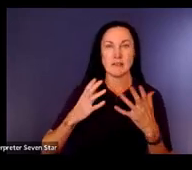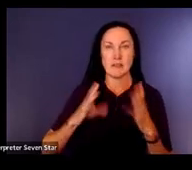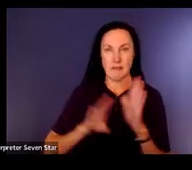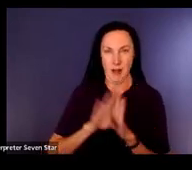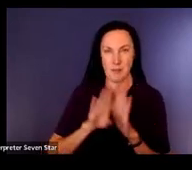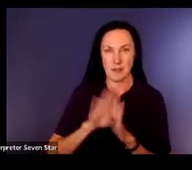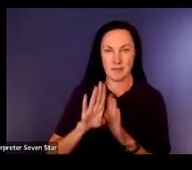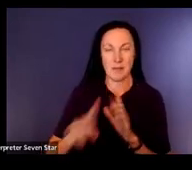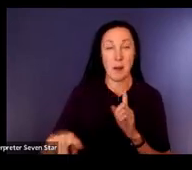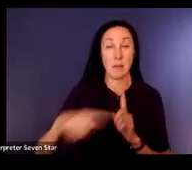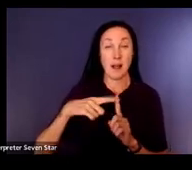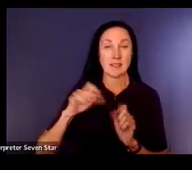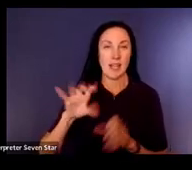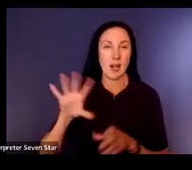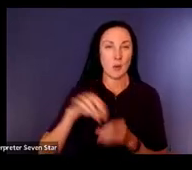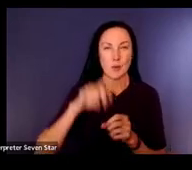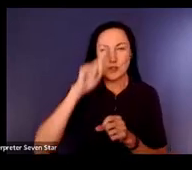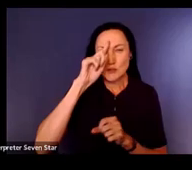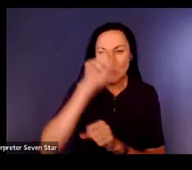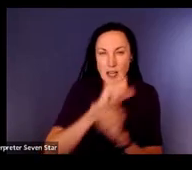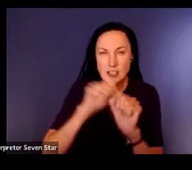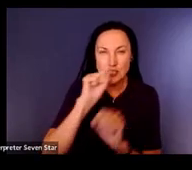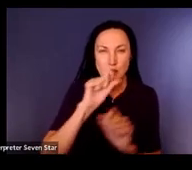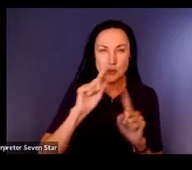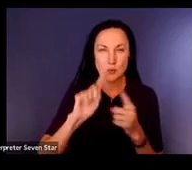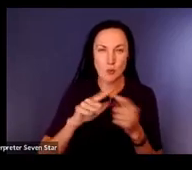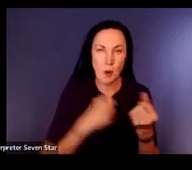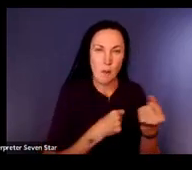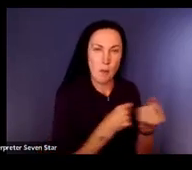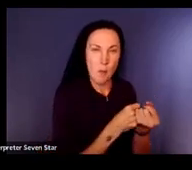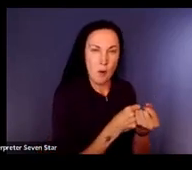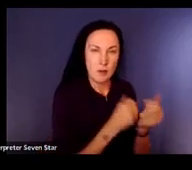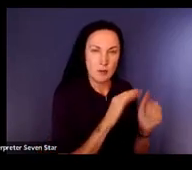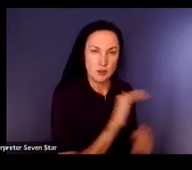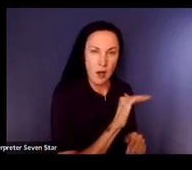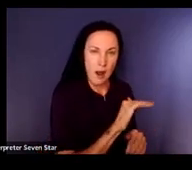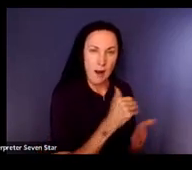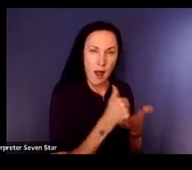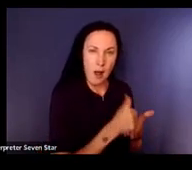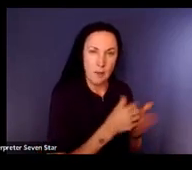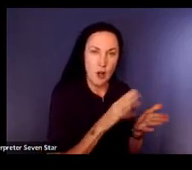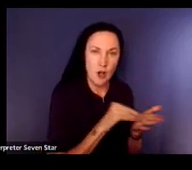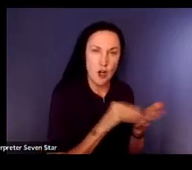support their learning. It can be used to help the team plan for an assessment. You know organizing